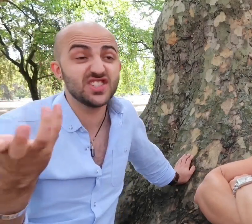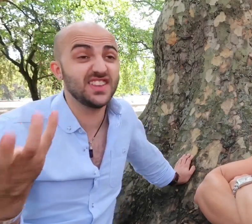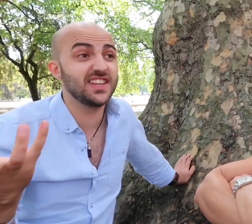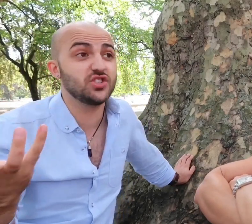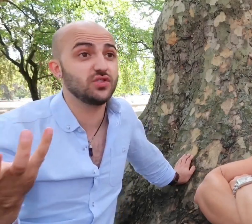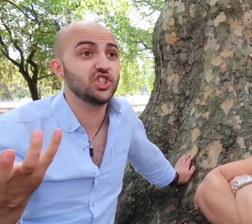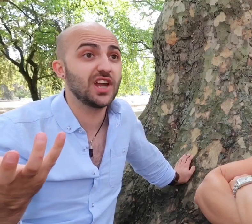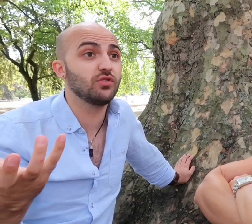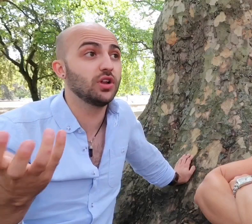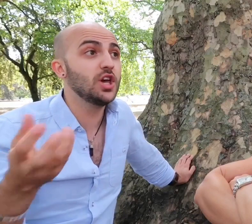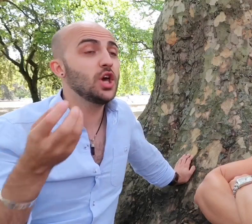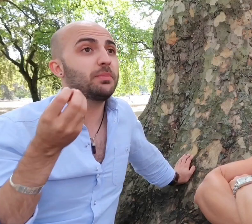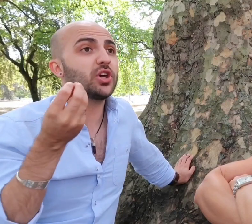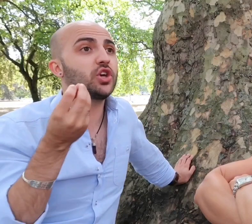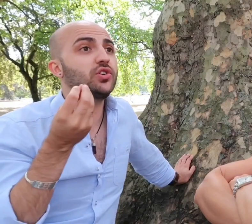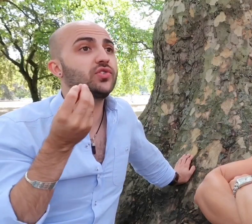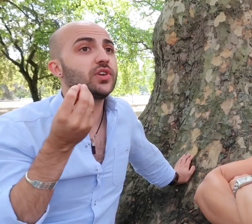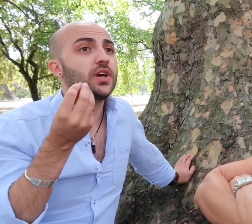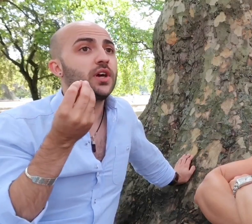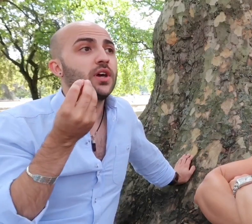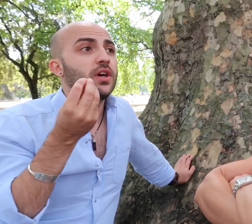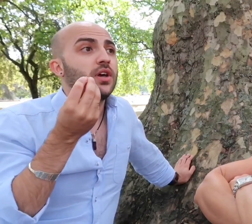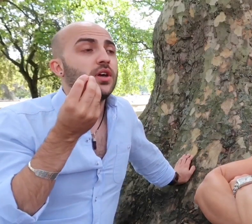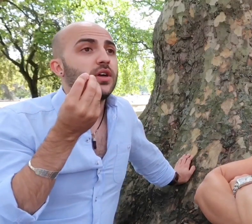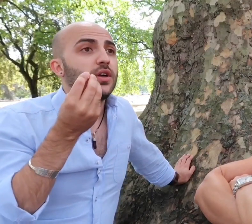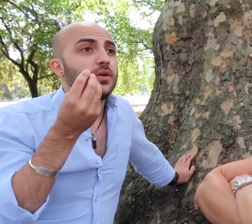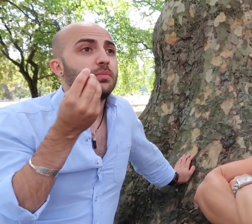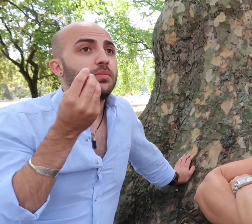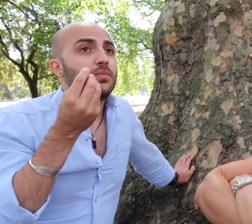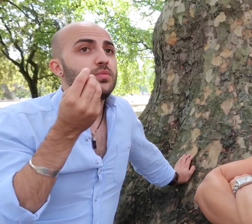just in the industry in general because